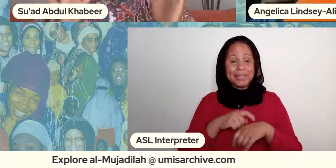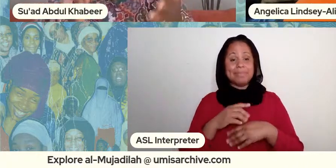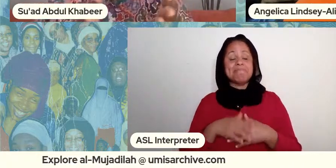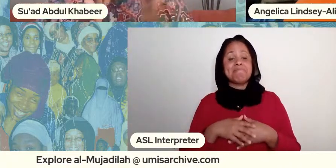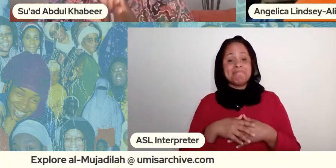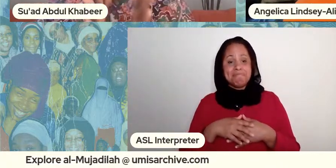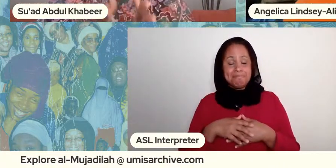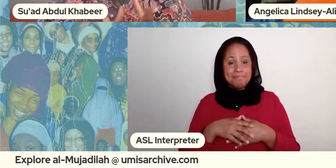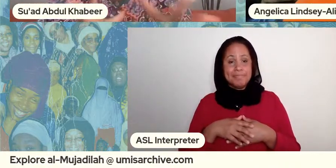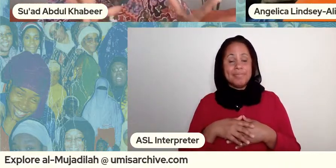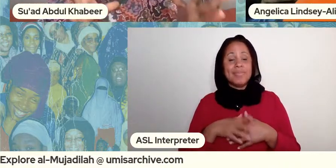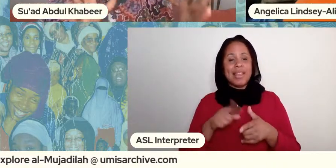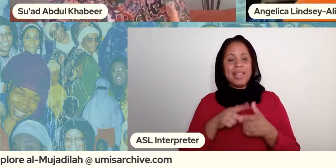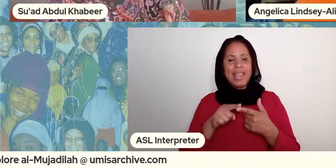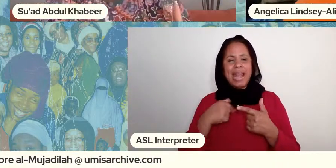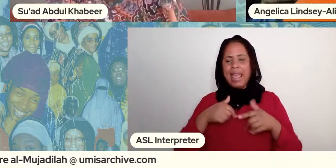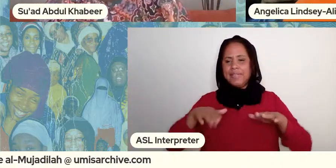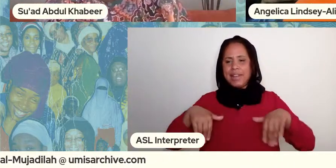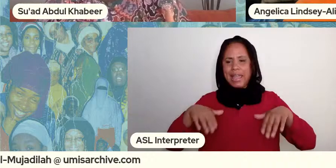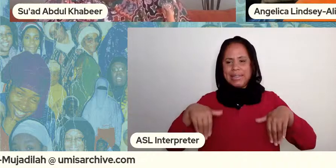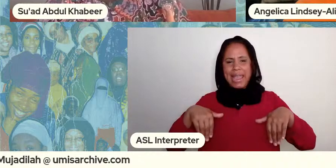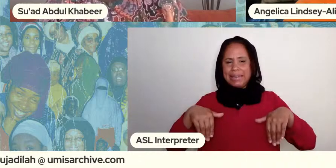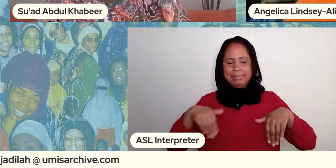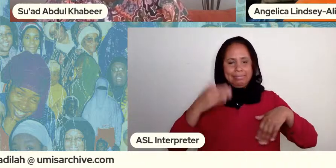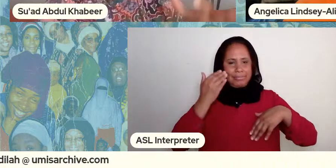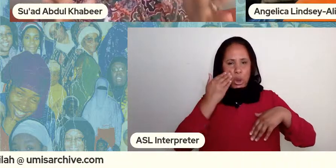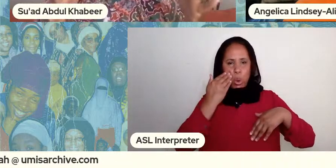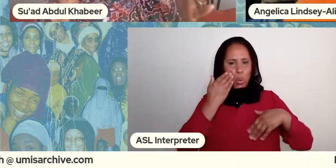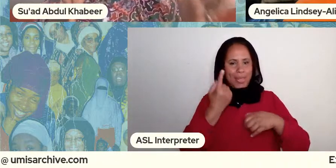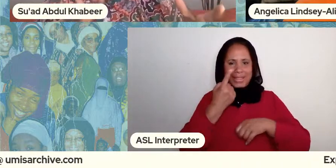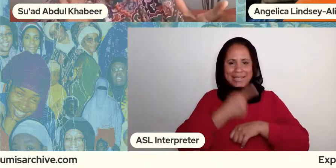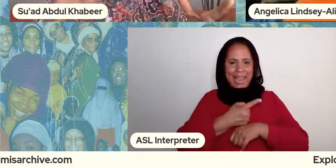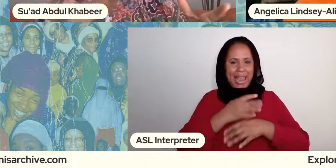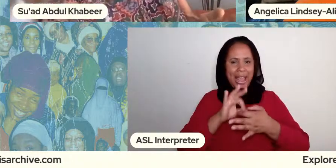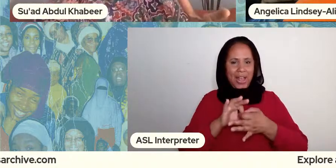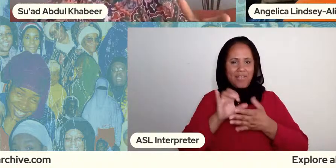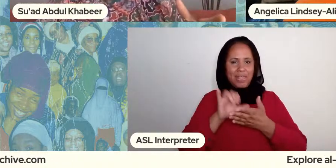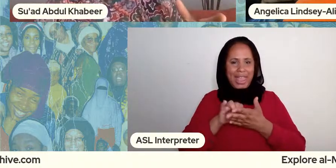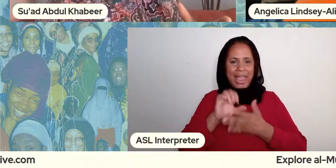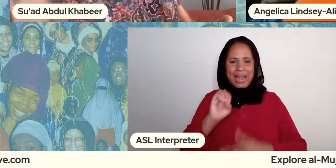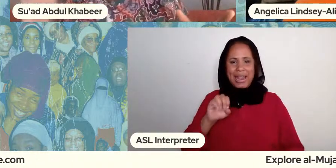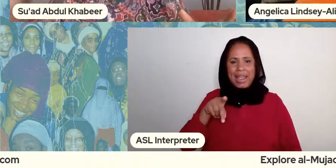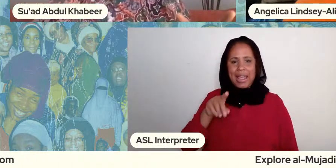and i'm not i haven't yet been able to date the oprah episode but i'm sure it's after the we'll